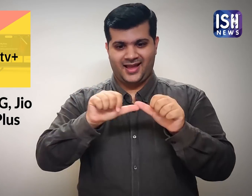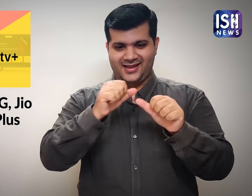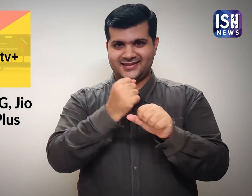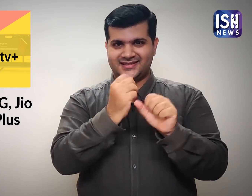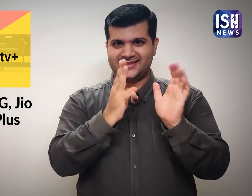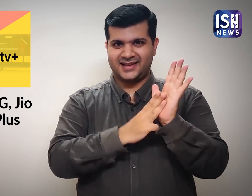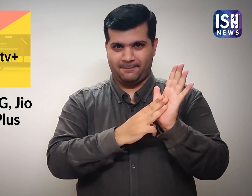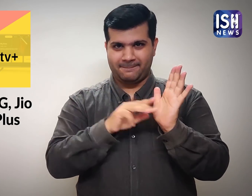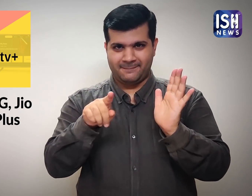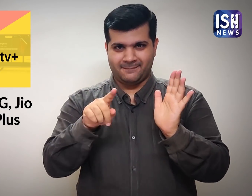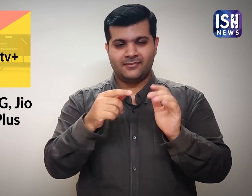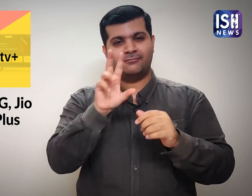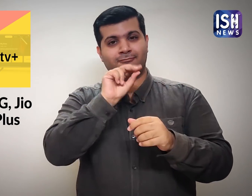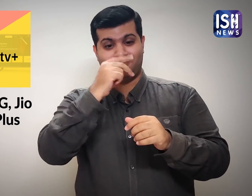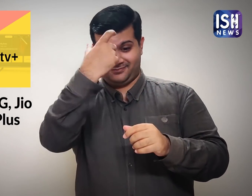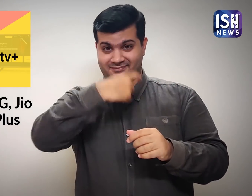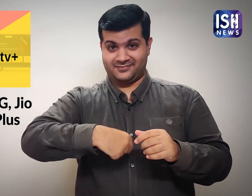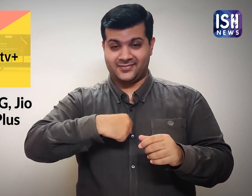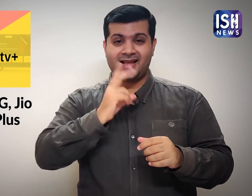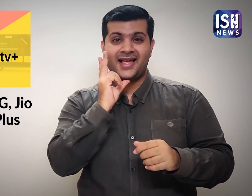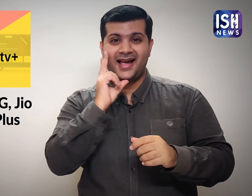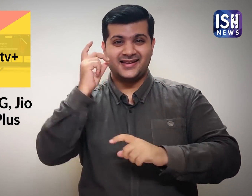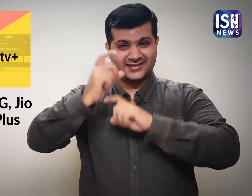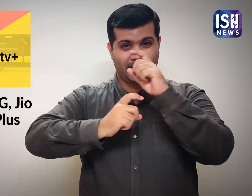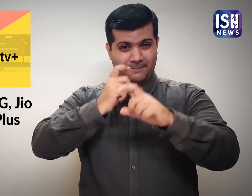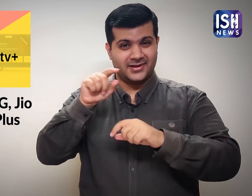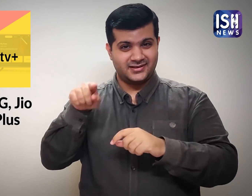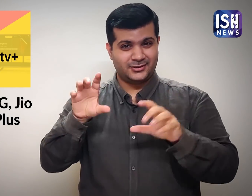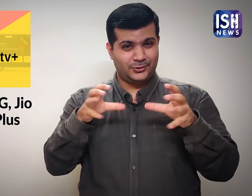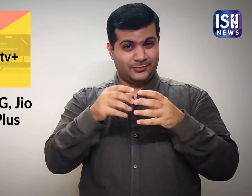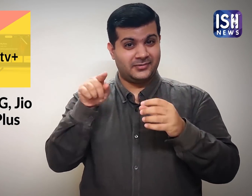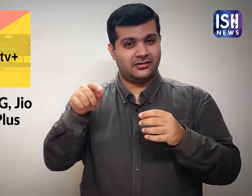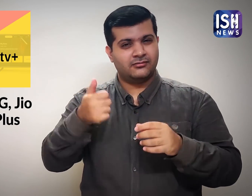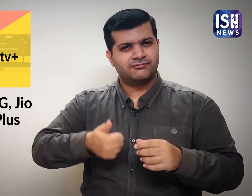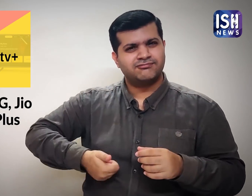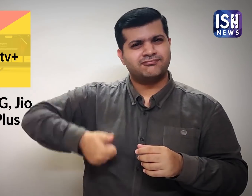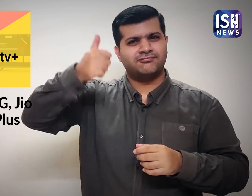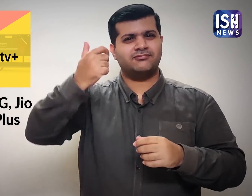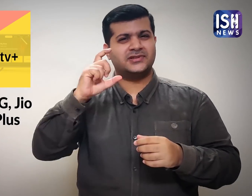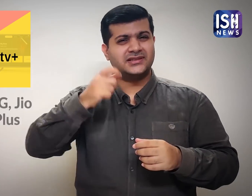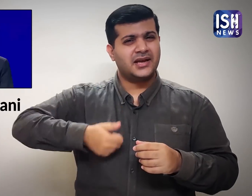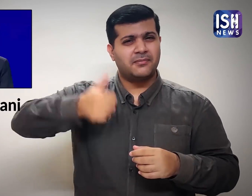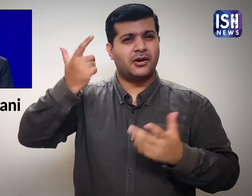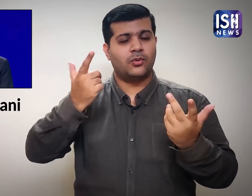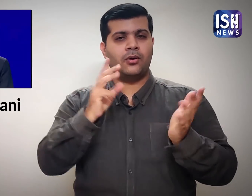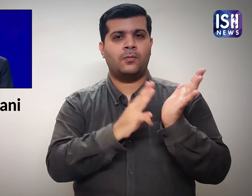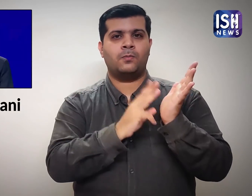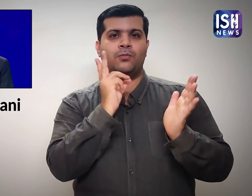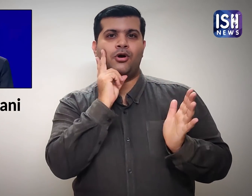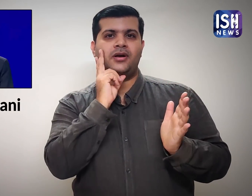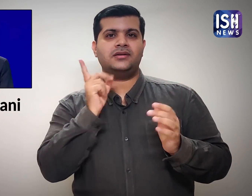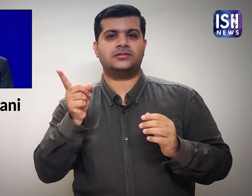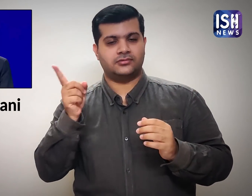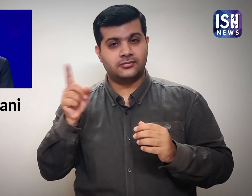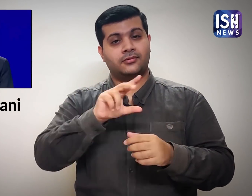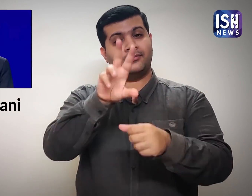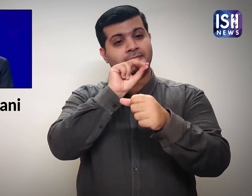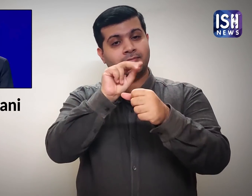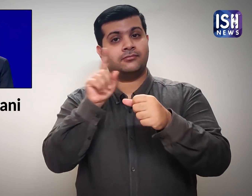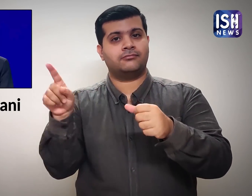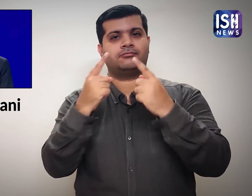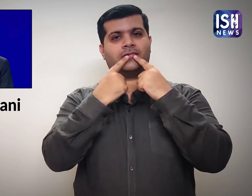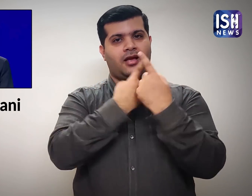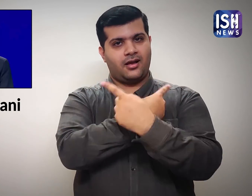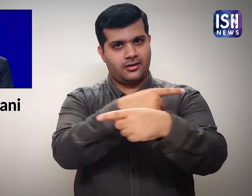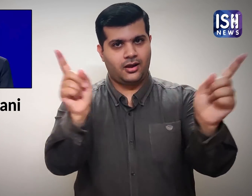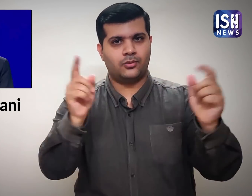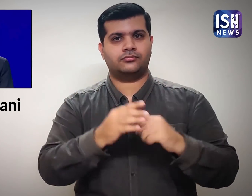At the AGM Reliance Group Chairman Mukesh Ambani announced